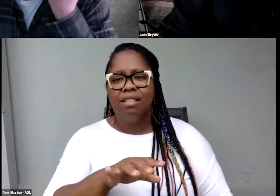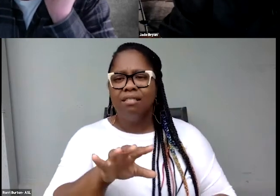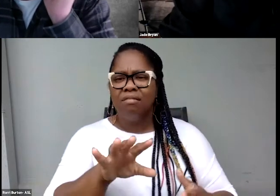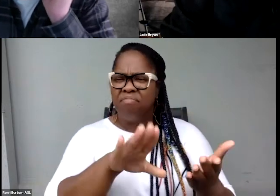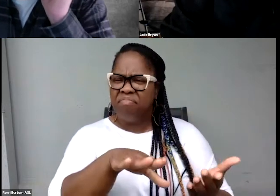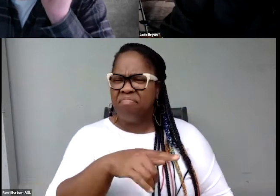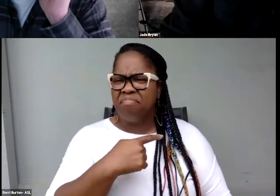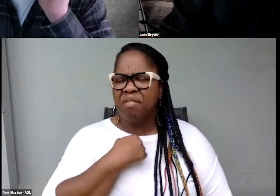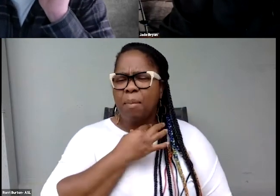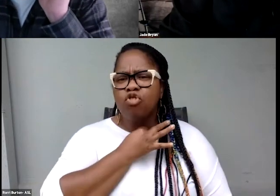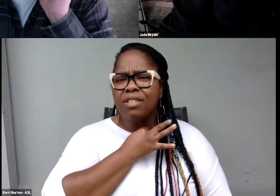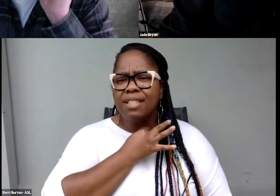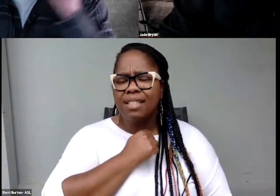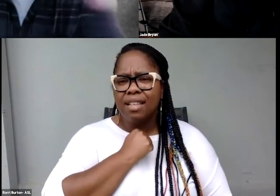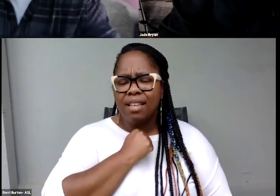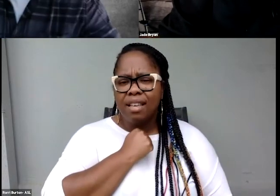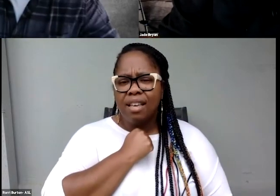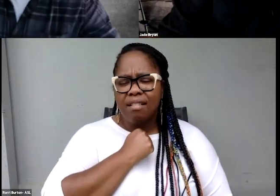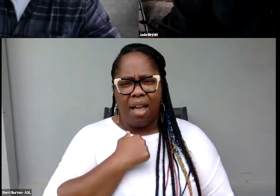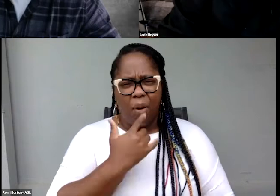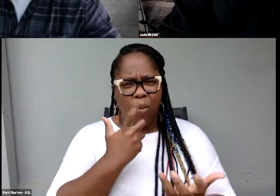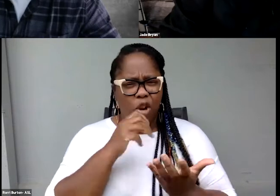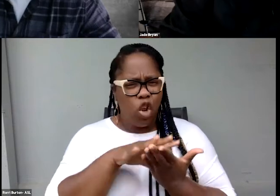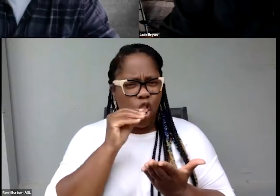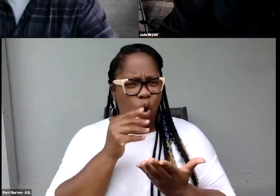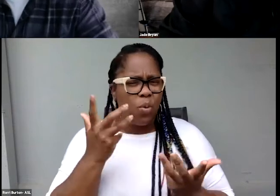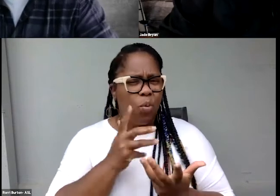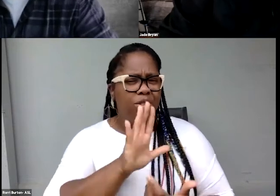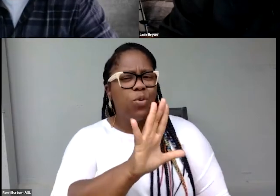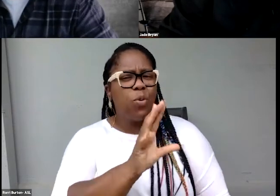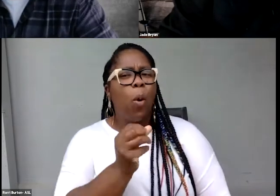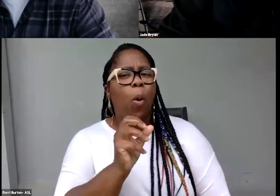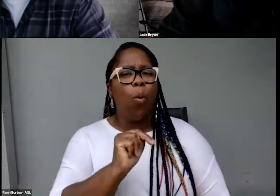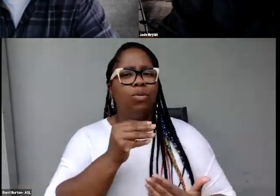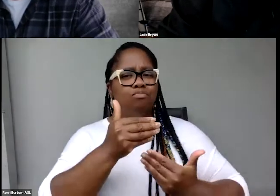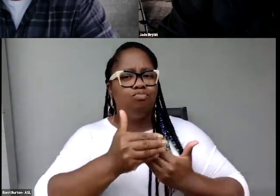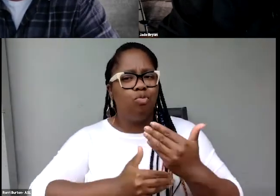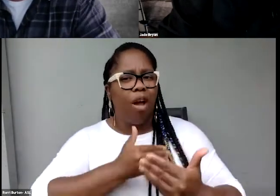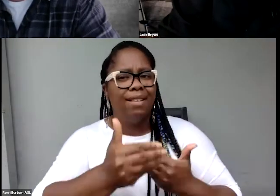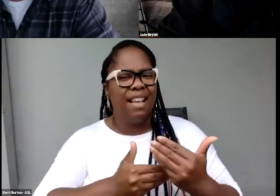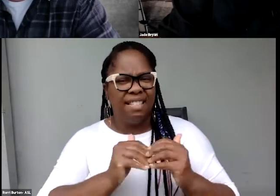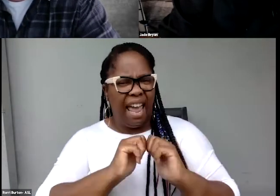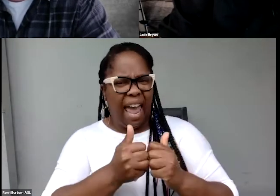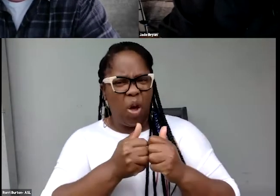I'm curious to learn what your own process for captioning your own work is.